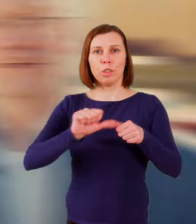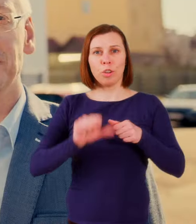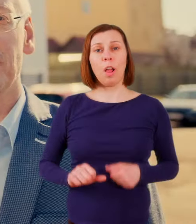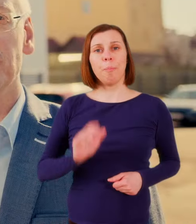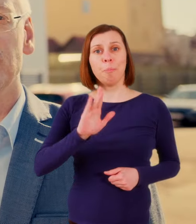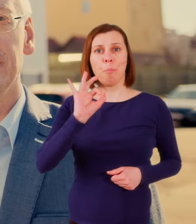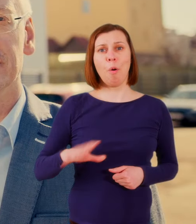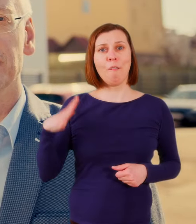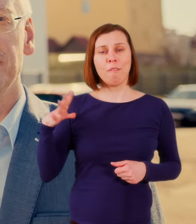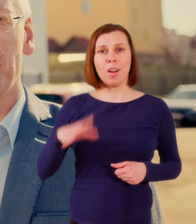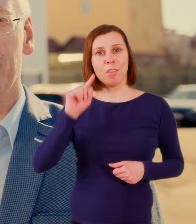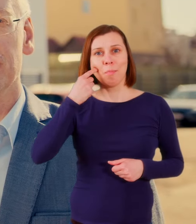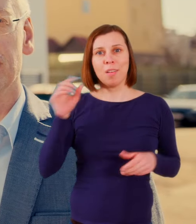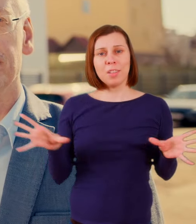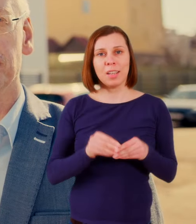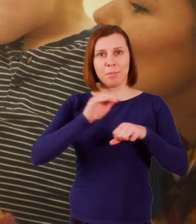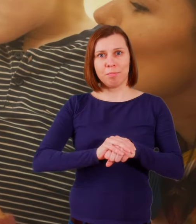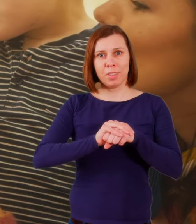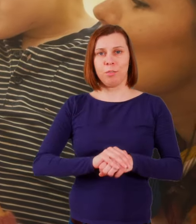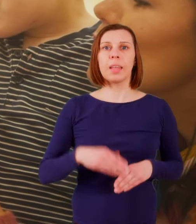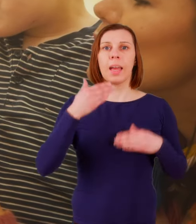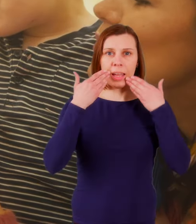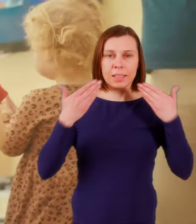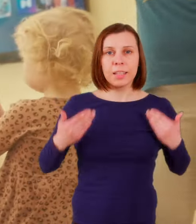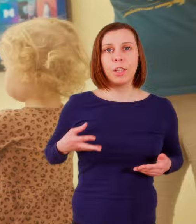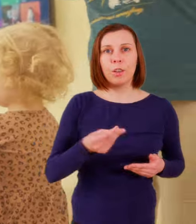Thanks to EU funding, the Mentor company has established two modern facilities.